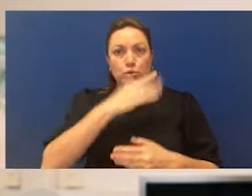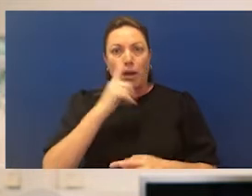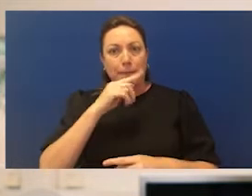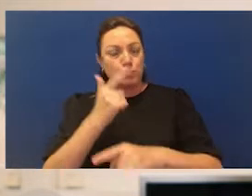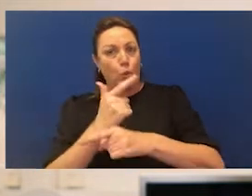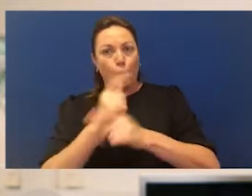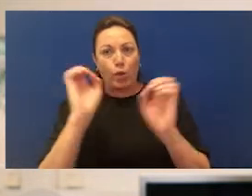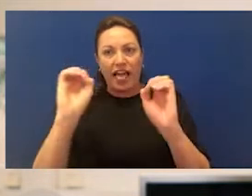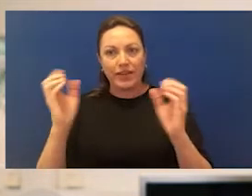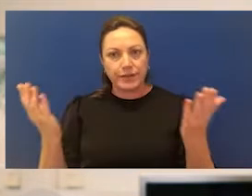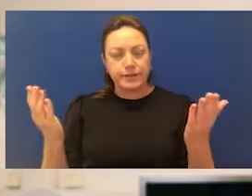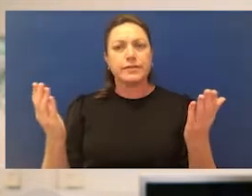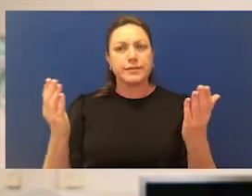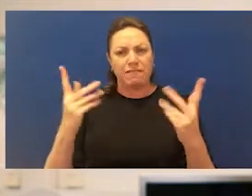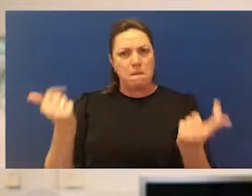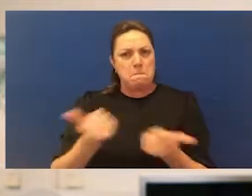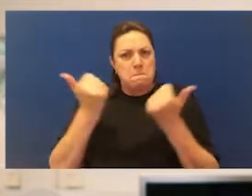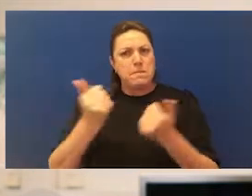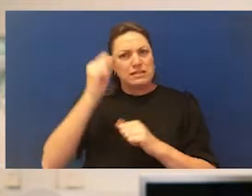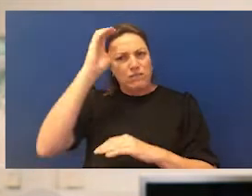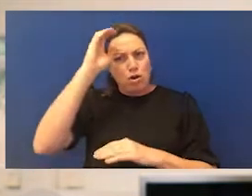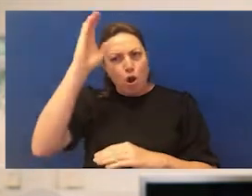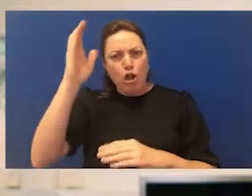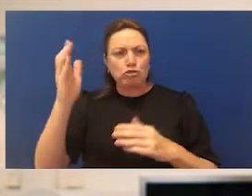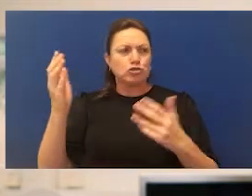that they had to contribute was overlooked.